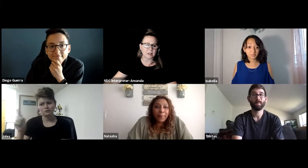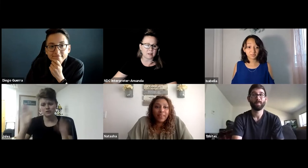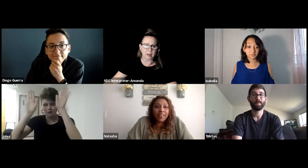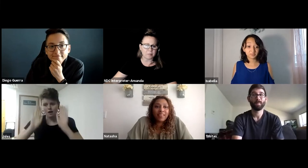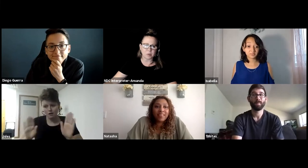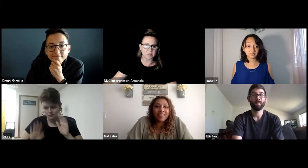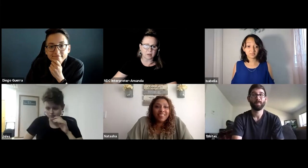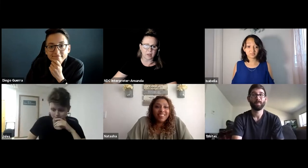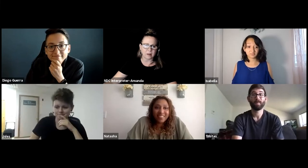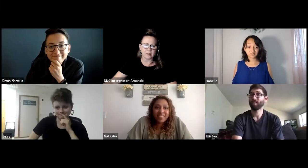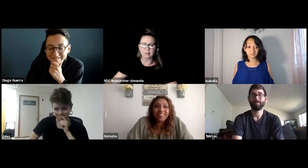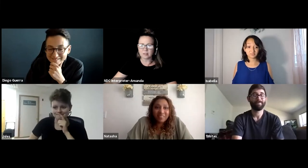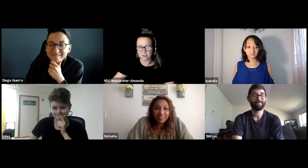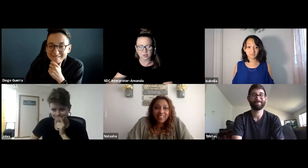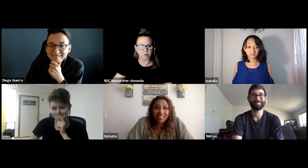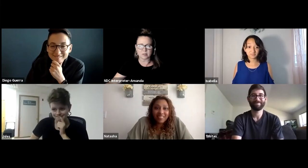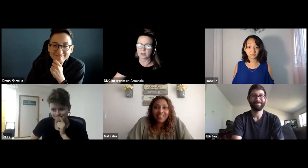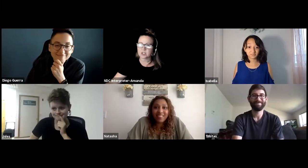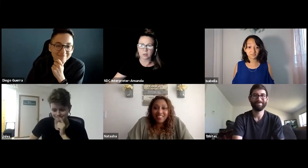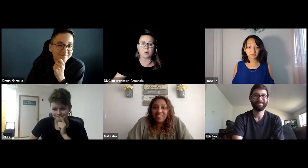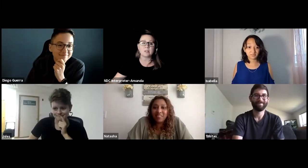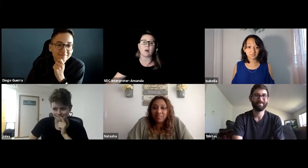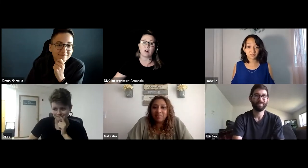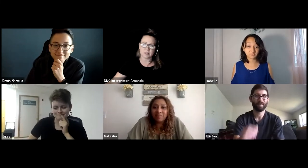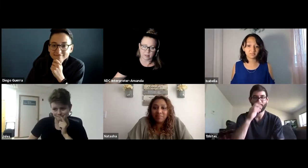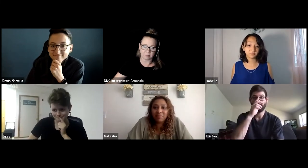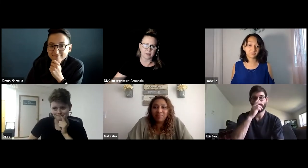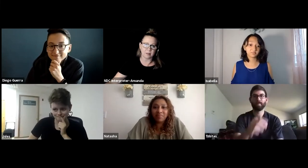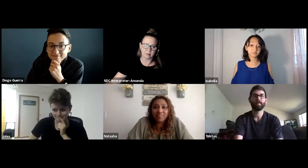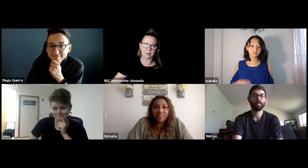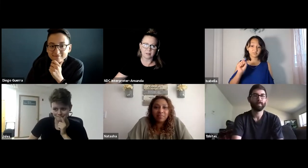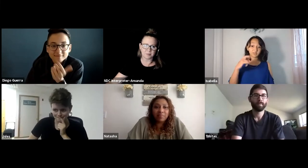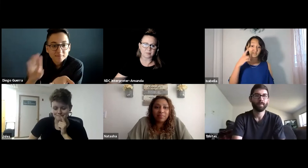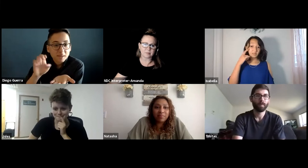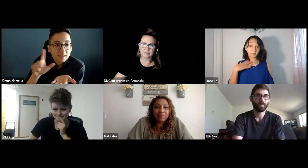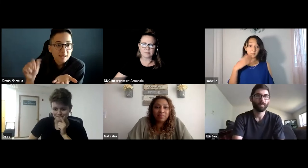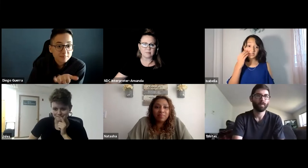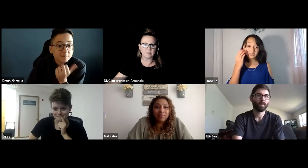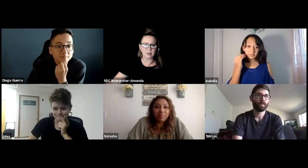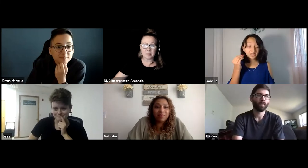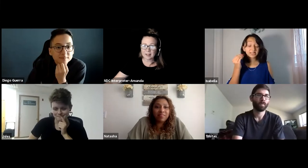I'm thrilled to hear that. This is Jules. She was awesome. Bella?